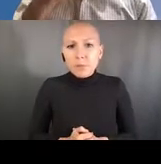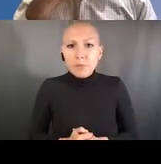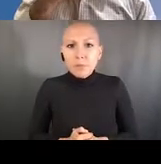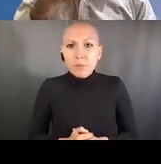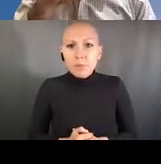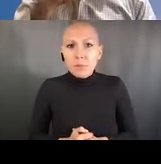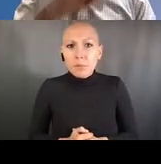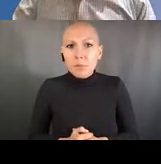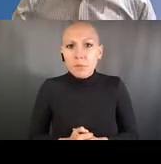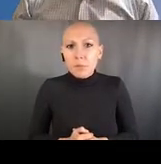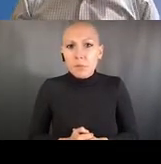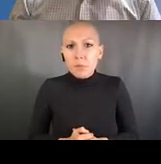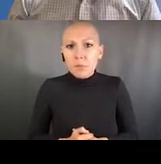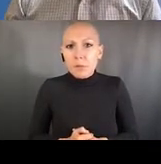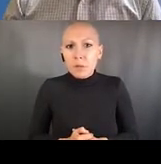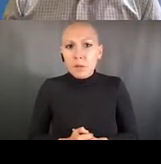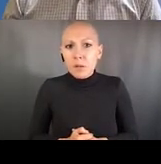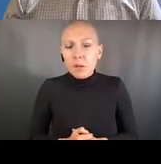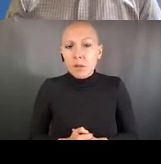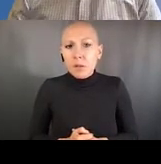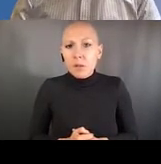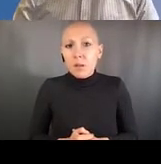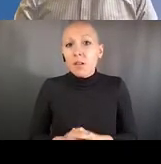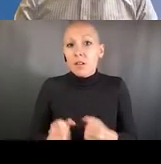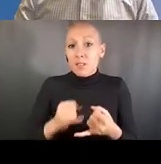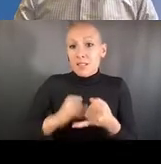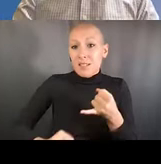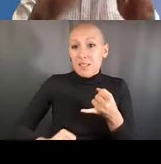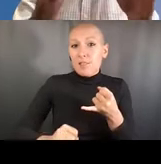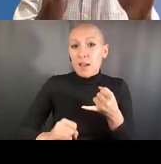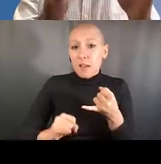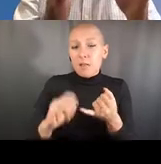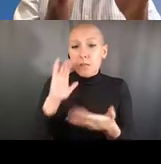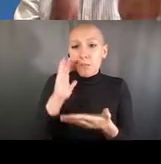that we put out to inform the community of what is going on,